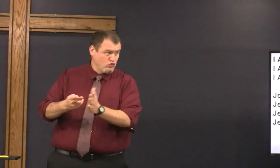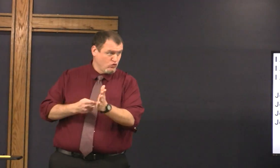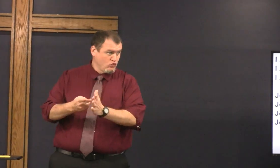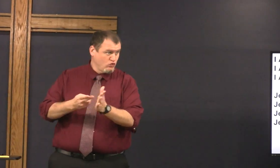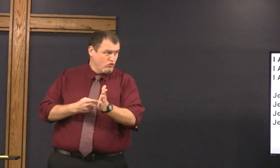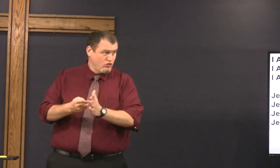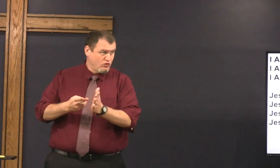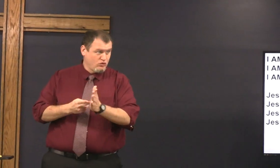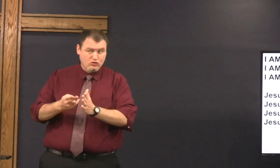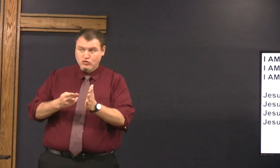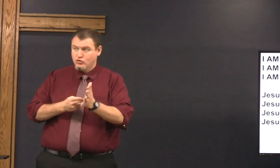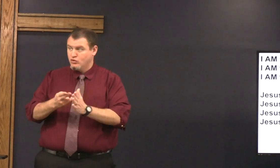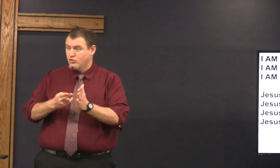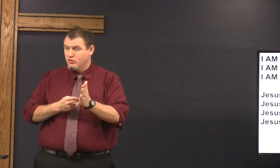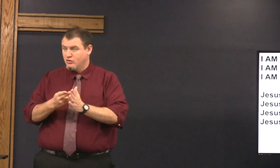what I've taught so far is true